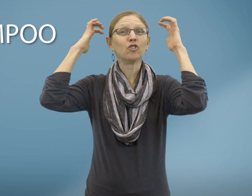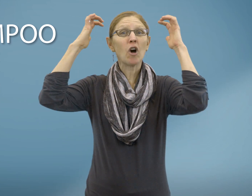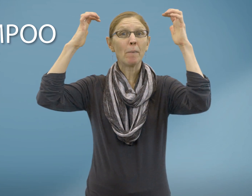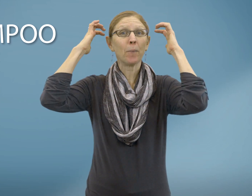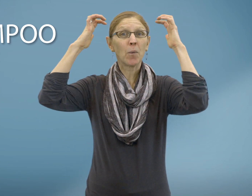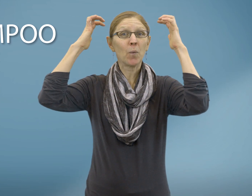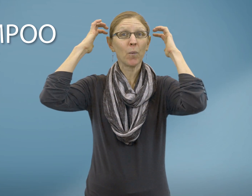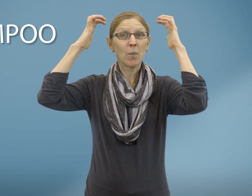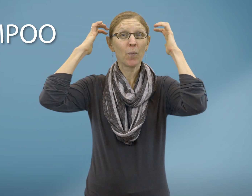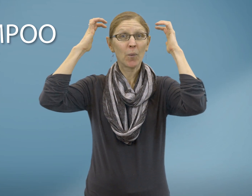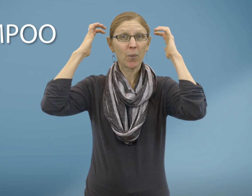Shampoo